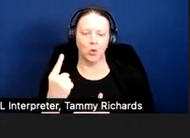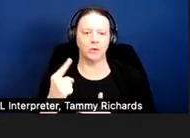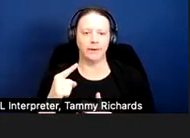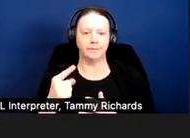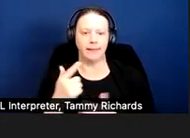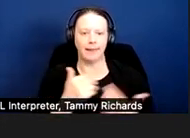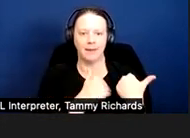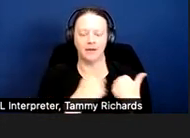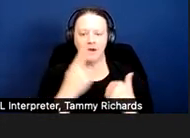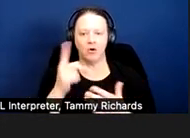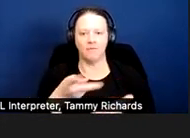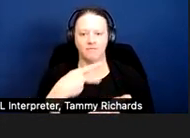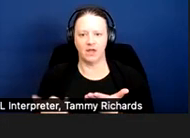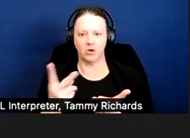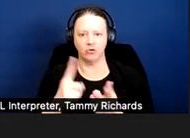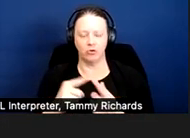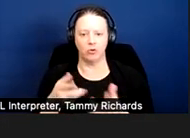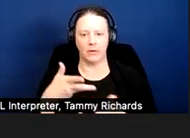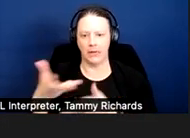to engage in an interactive process.